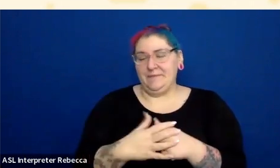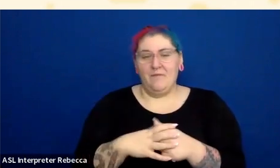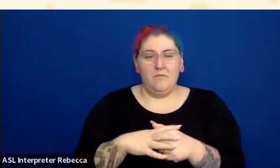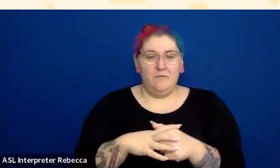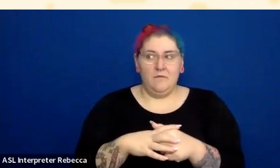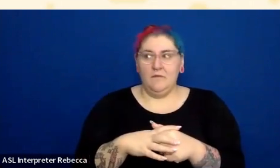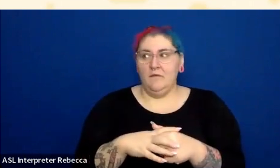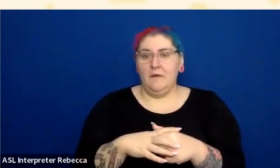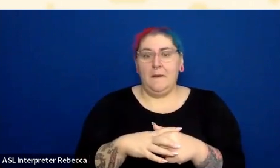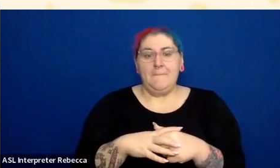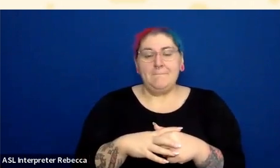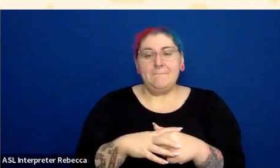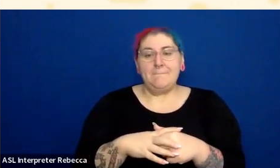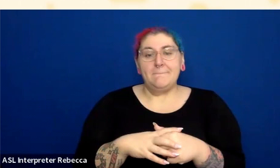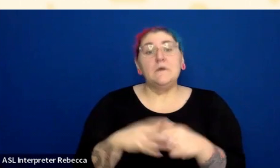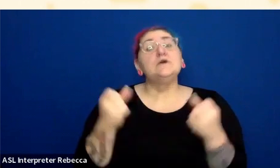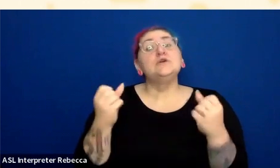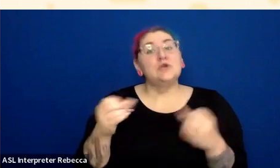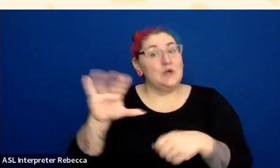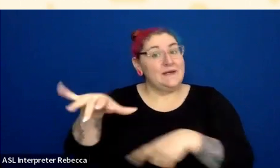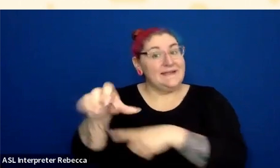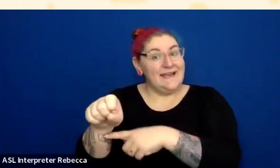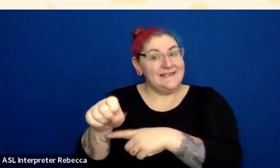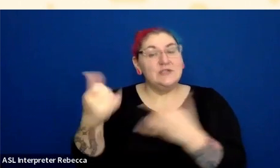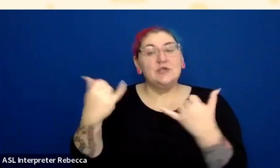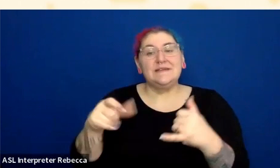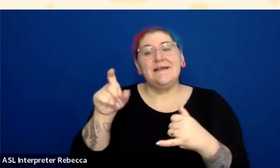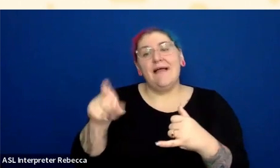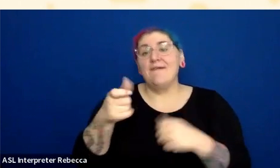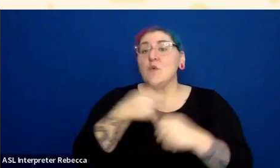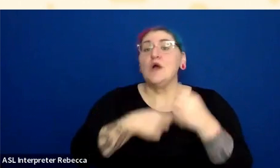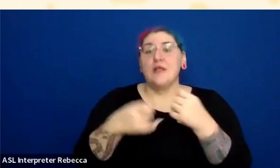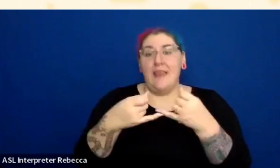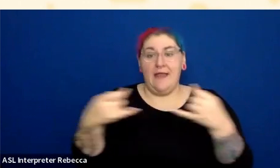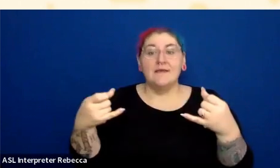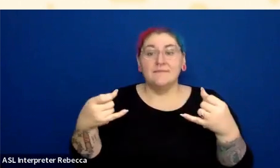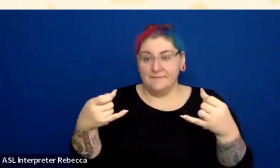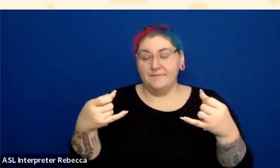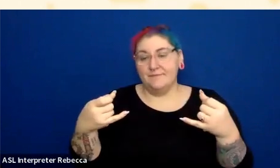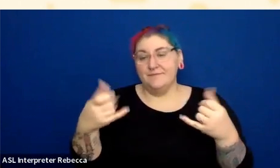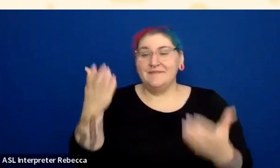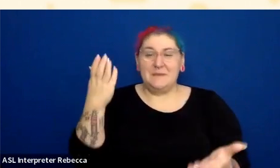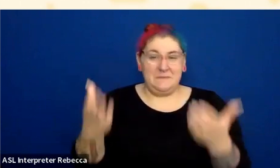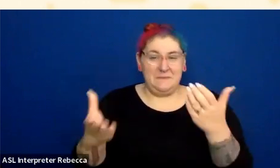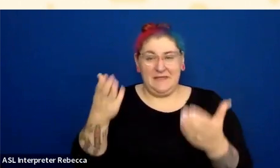So you would still need to, in this case, underline those links. Now, there might be places where that's not the case.